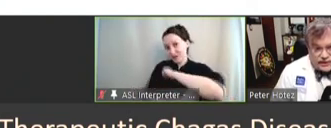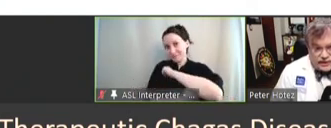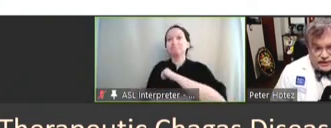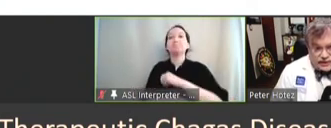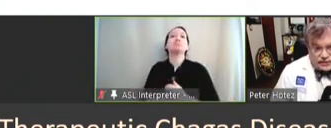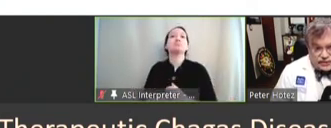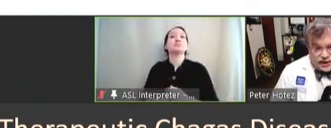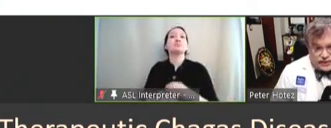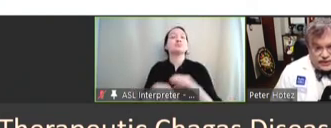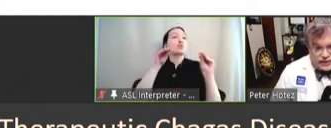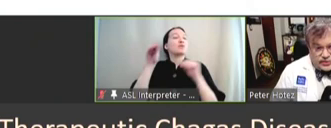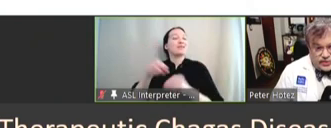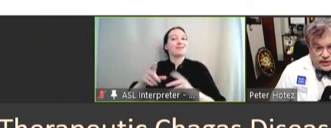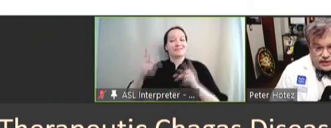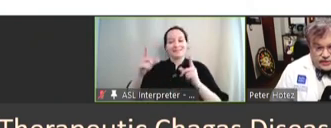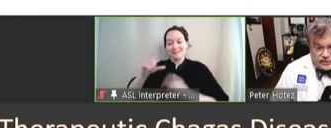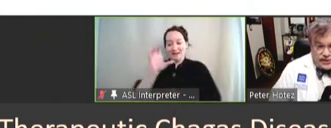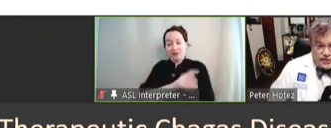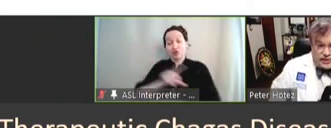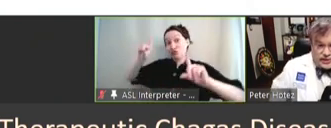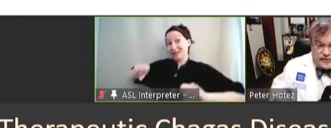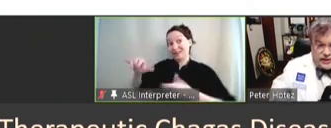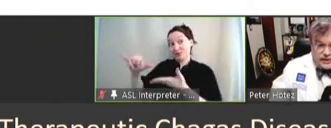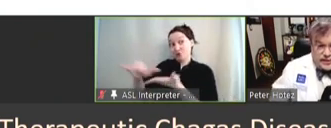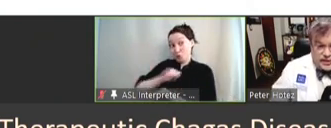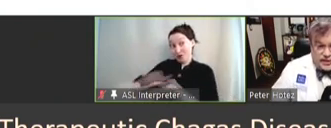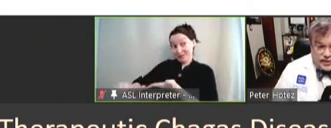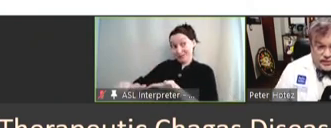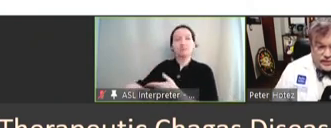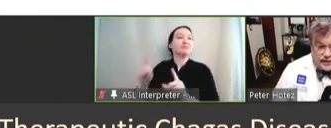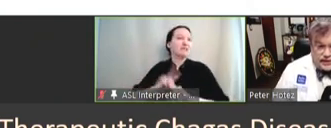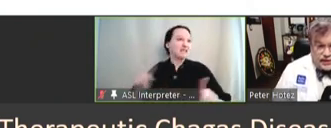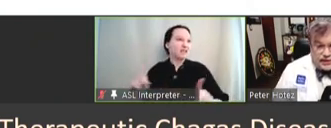into clinical trials in New York -- and this one is a bit different. It's a therapeutic vaccine